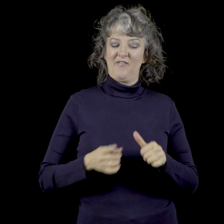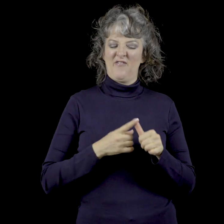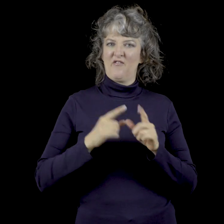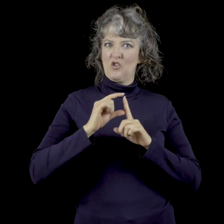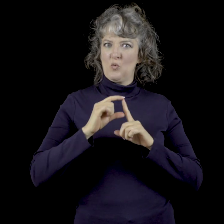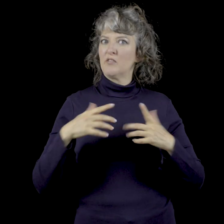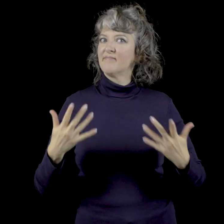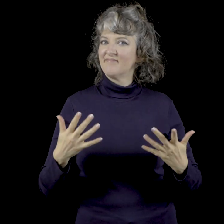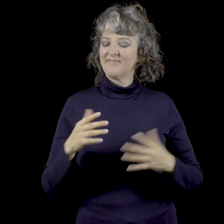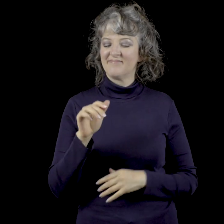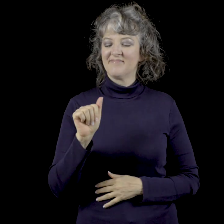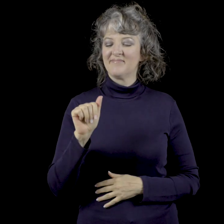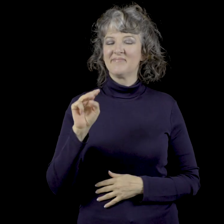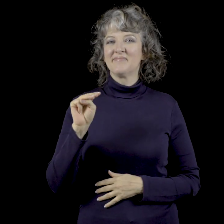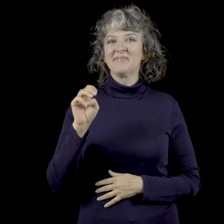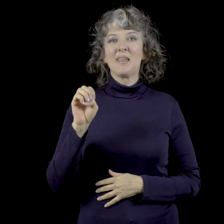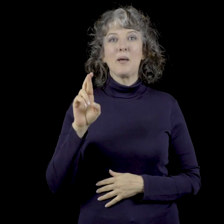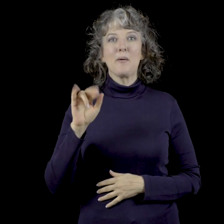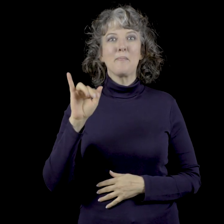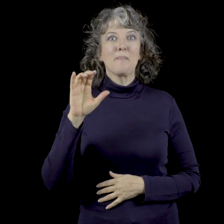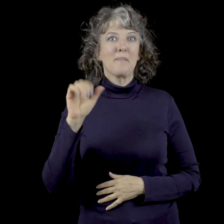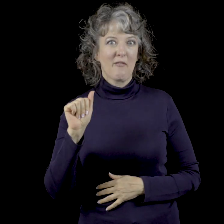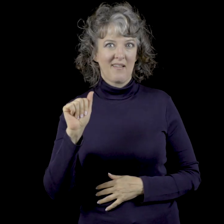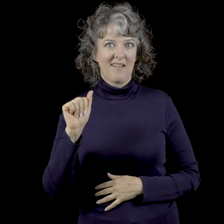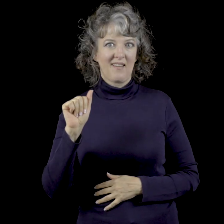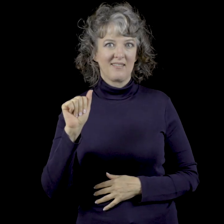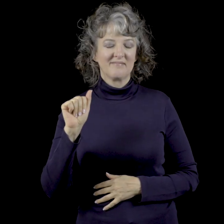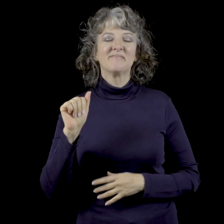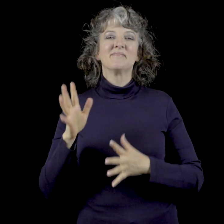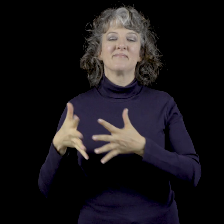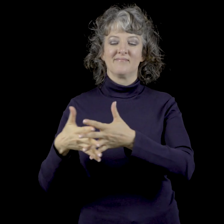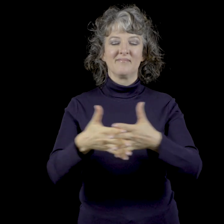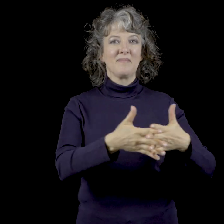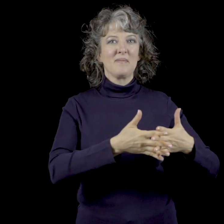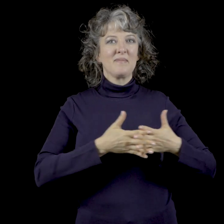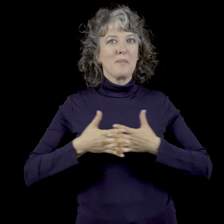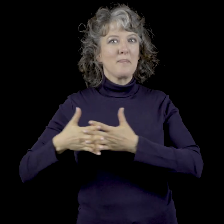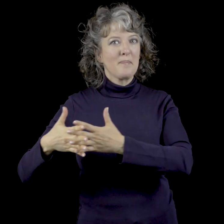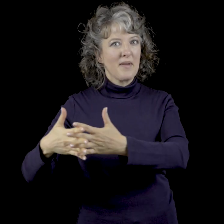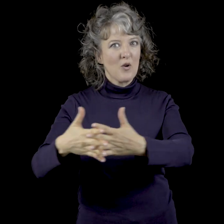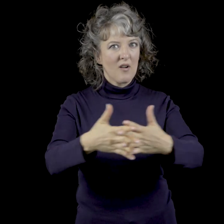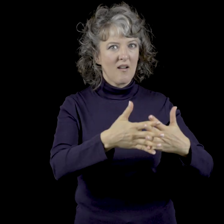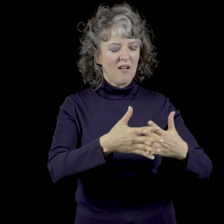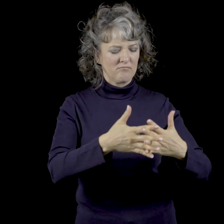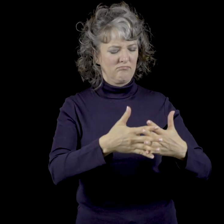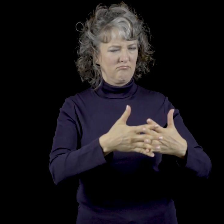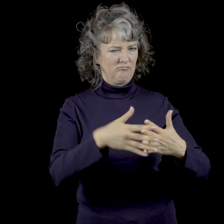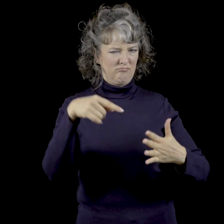Our first word is A-M-E-R-I-C-A America